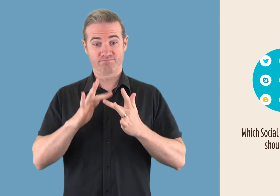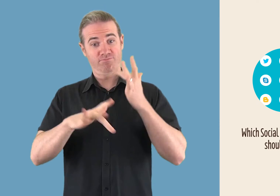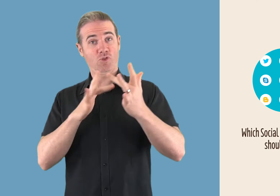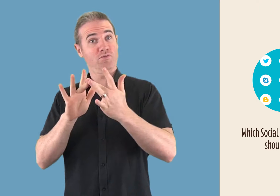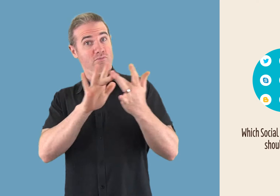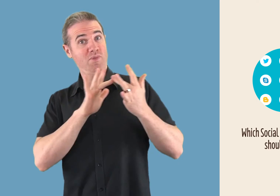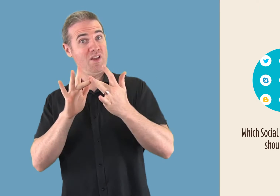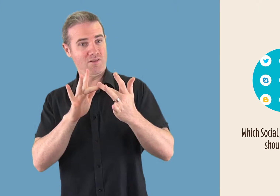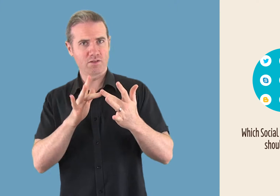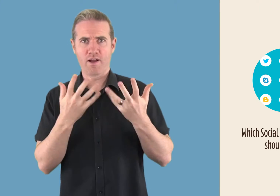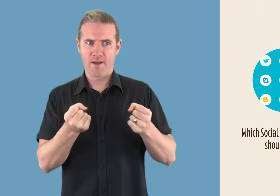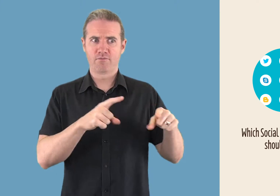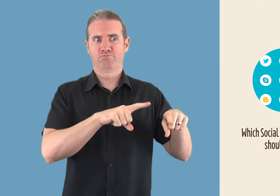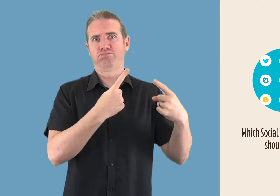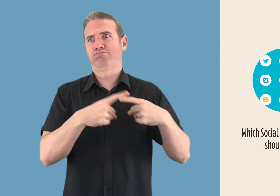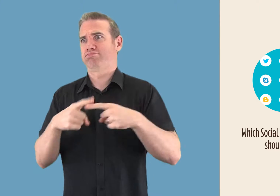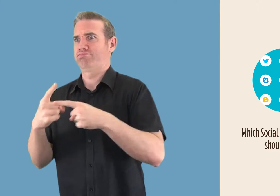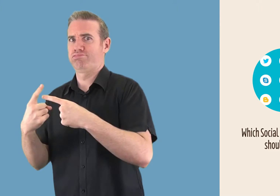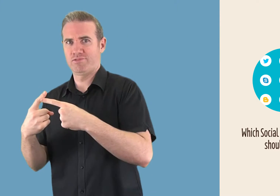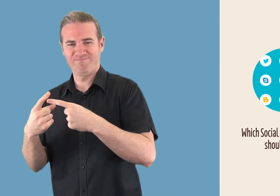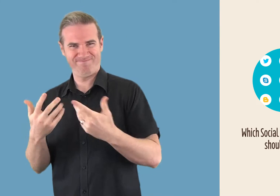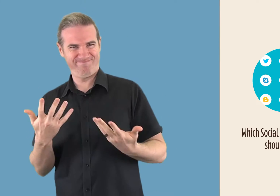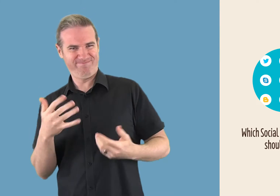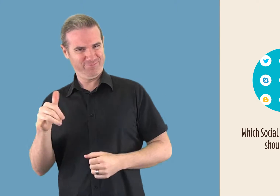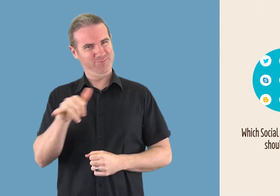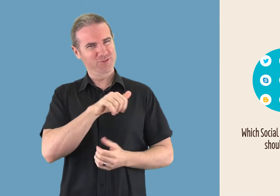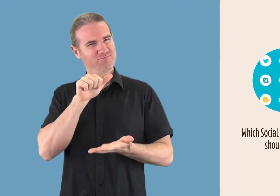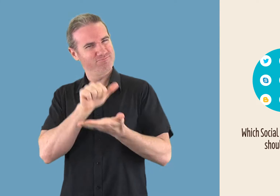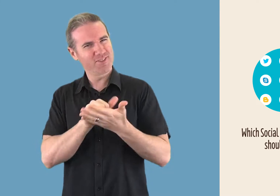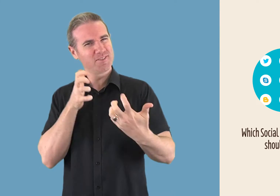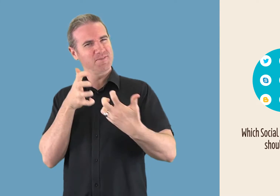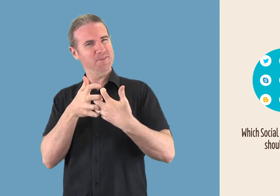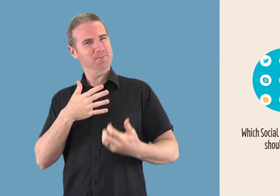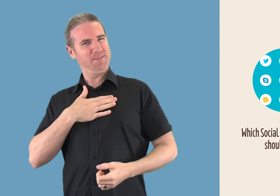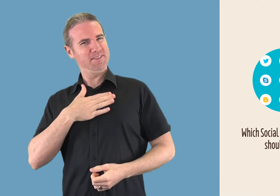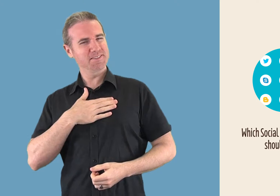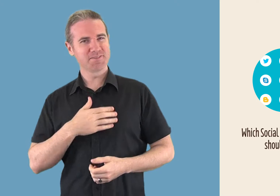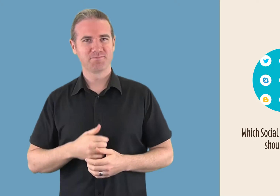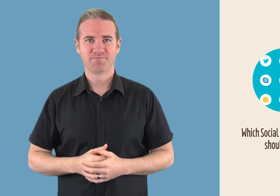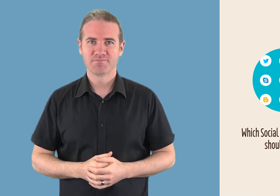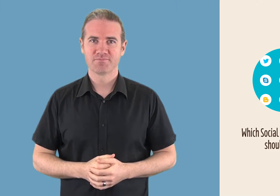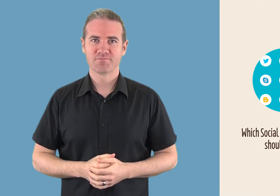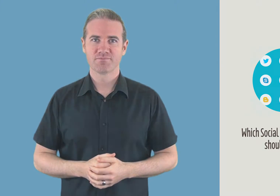Which Social Media Platform should I use?